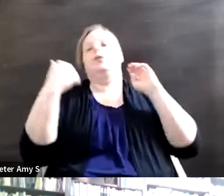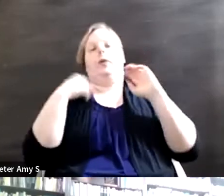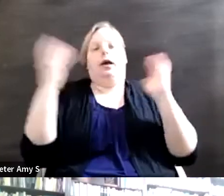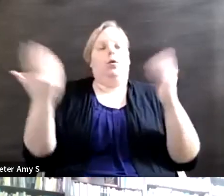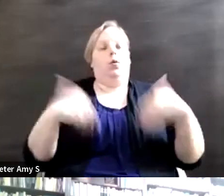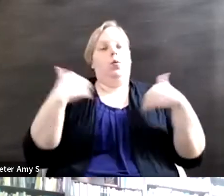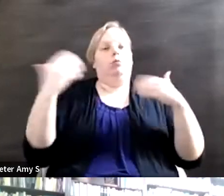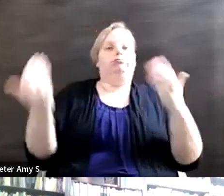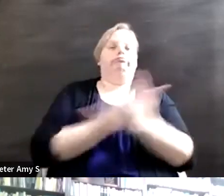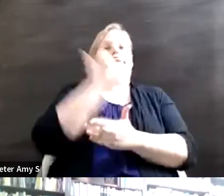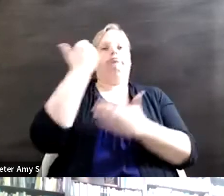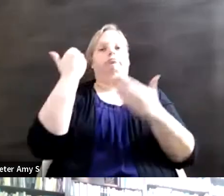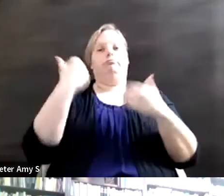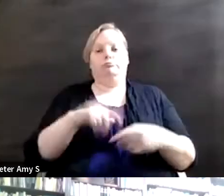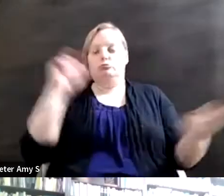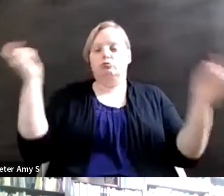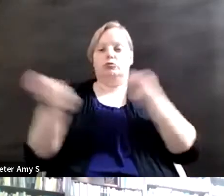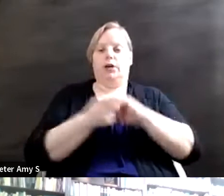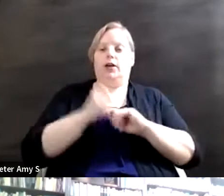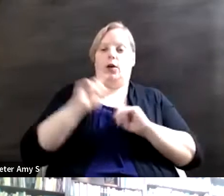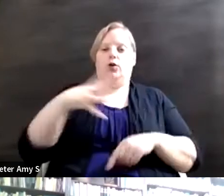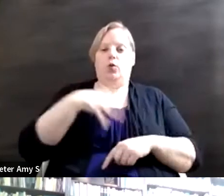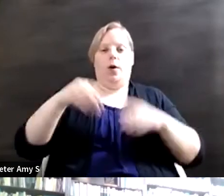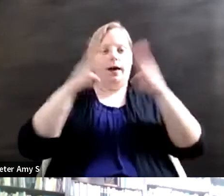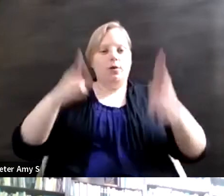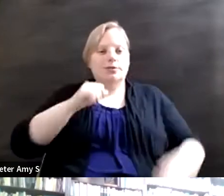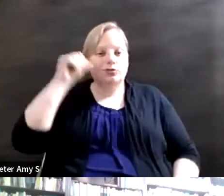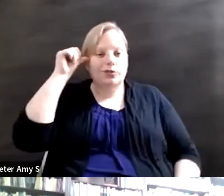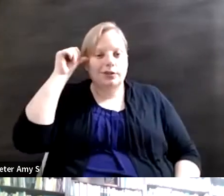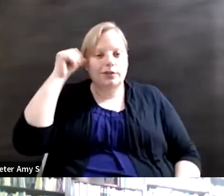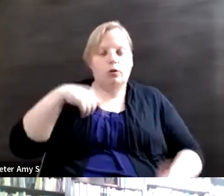you know, I was at the White House yesterday for the debriefing on what again the progress has